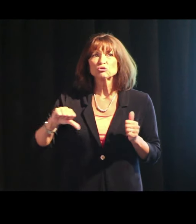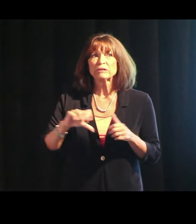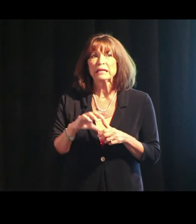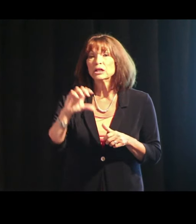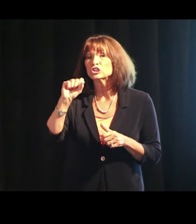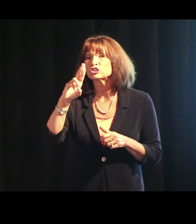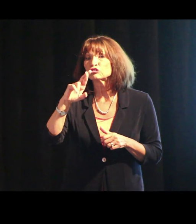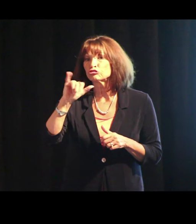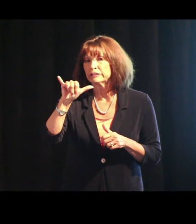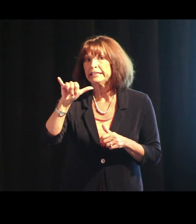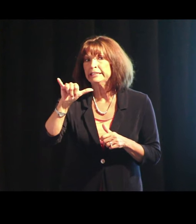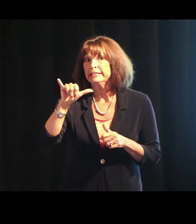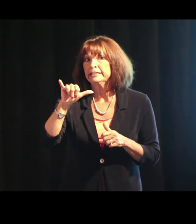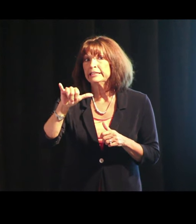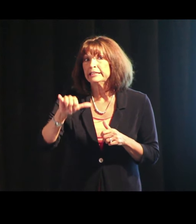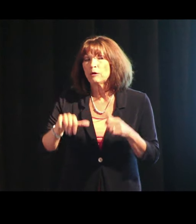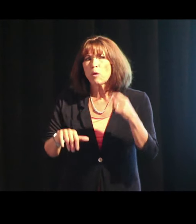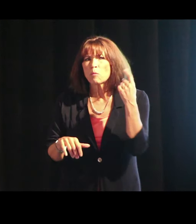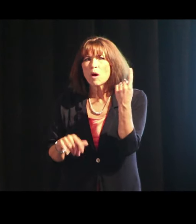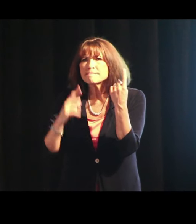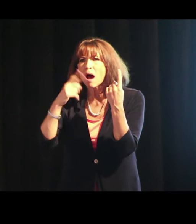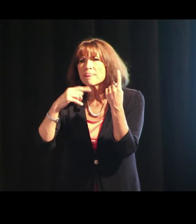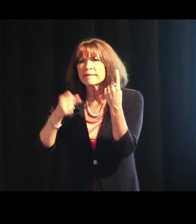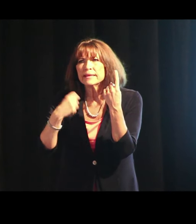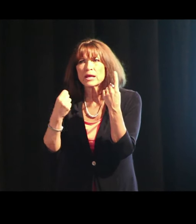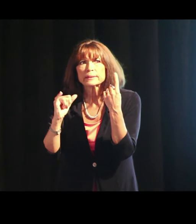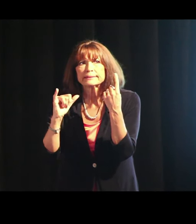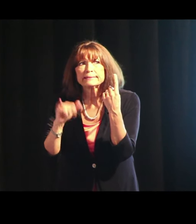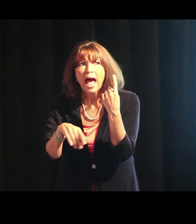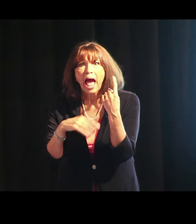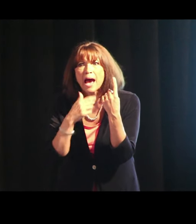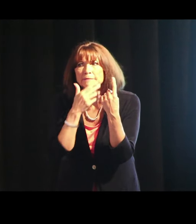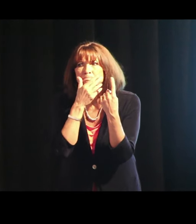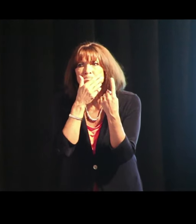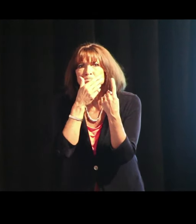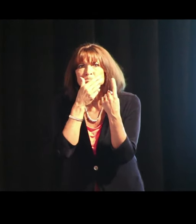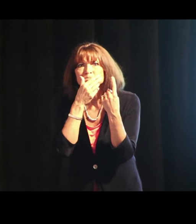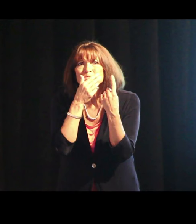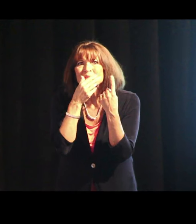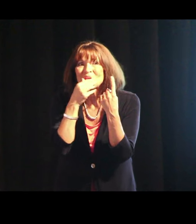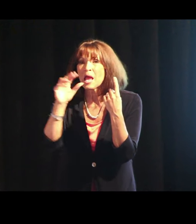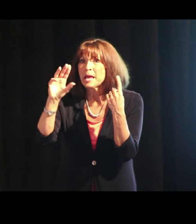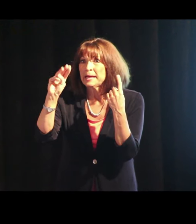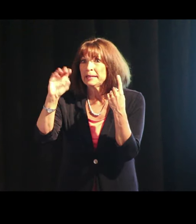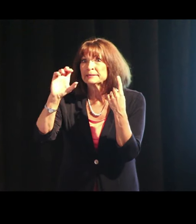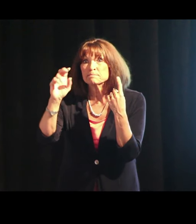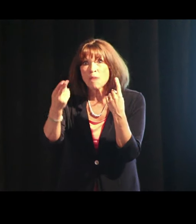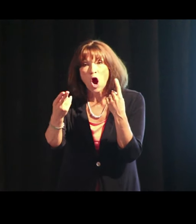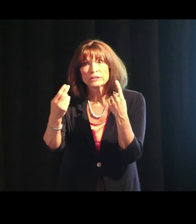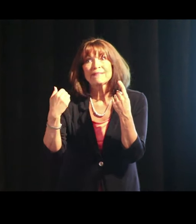Did you know there's one month out of the year that most men have surgery?